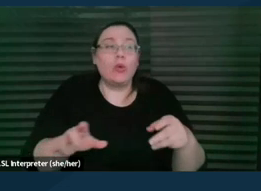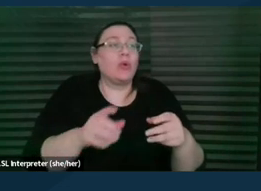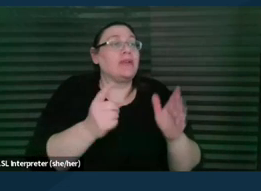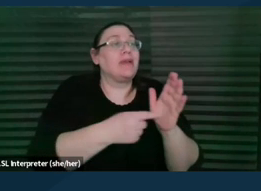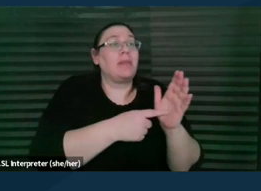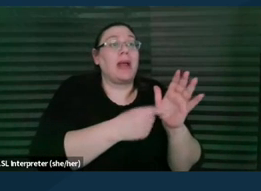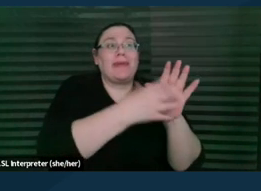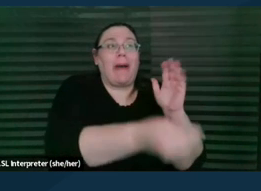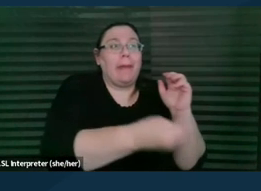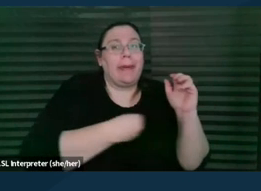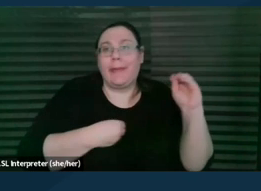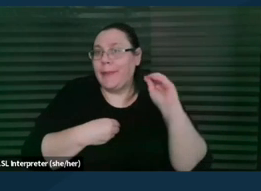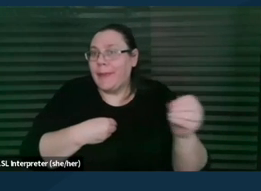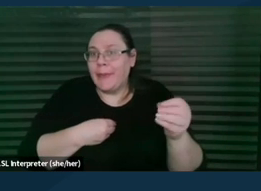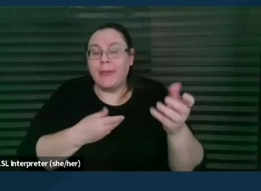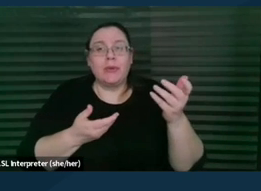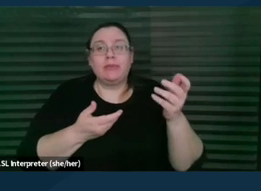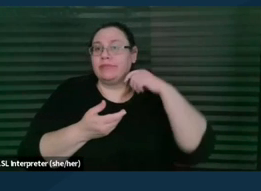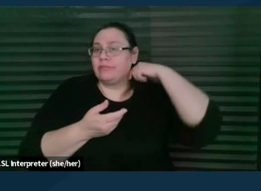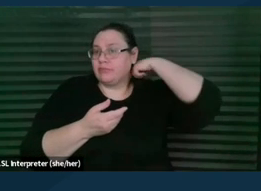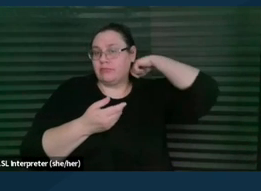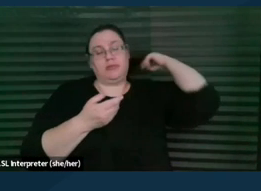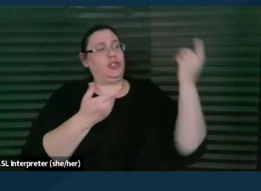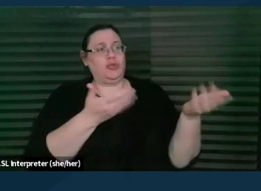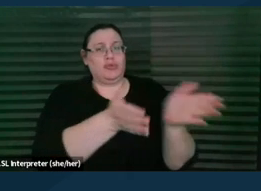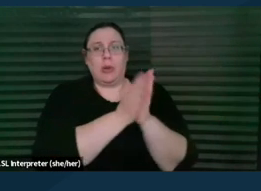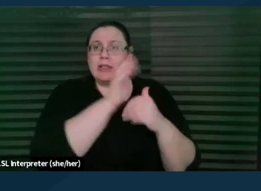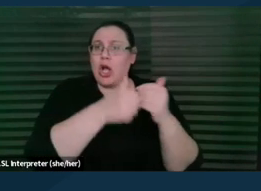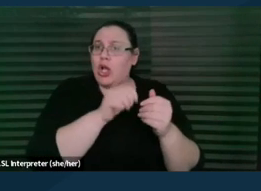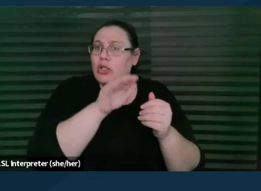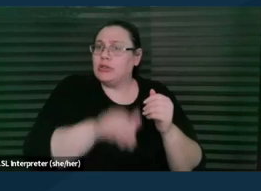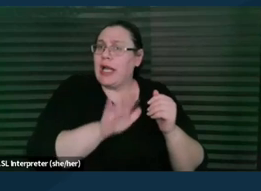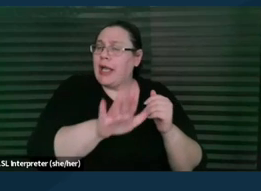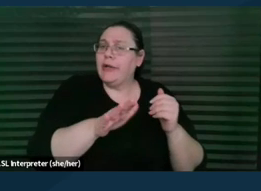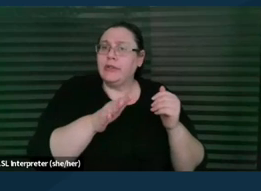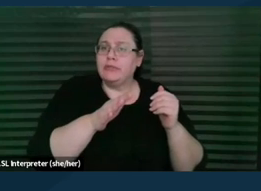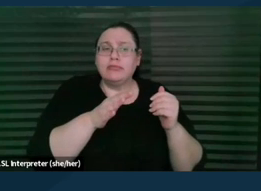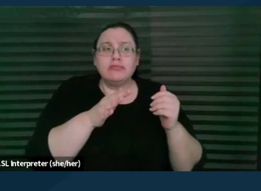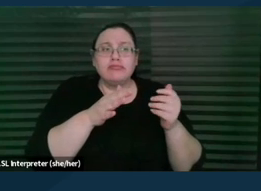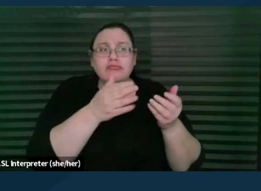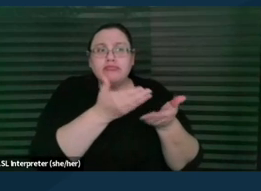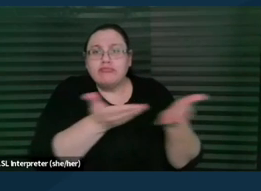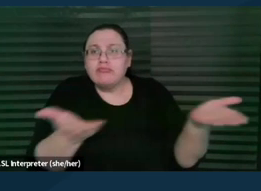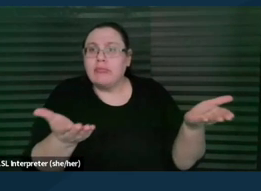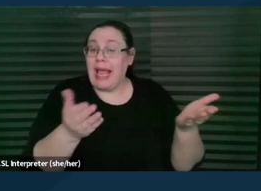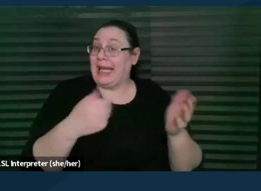to request letter, all of the child's educational records. And by the way, here's a sample letter that you could use if you wanna do that.